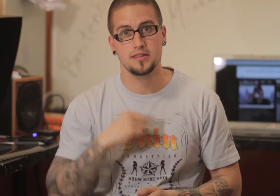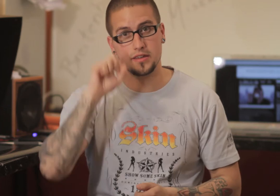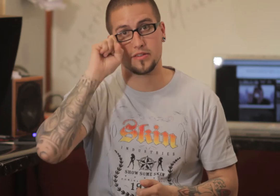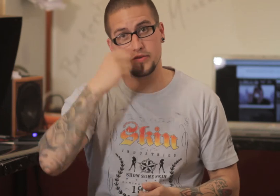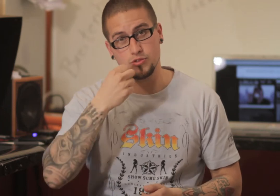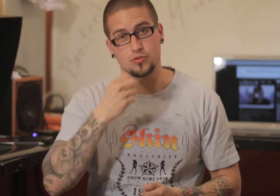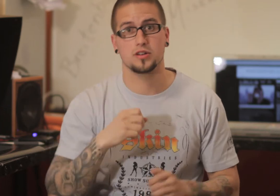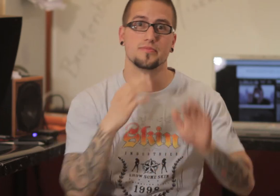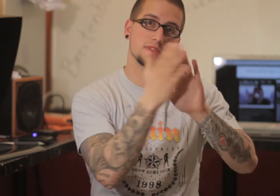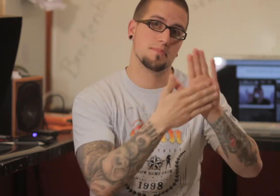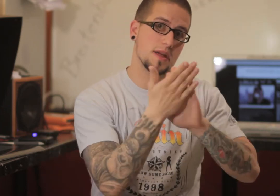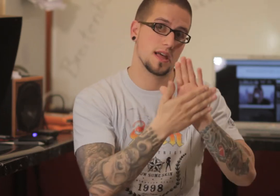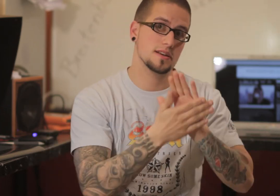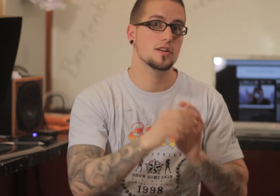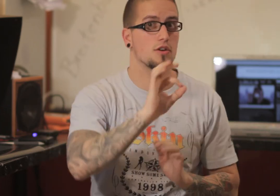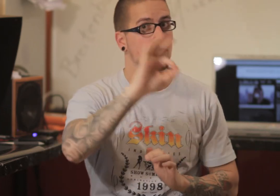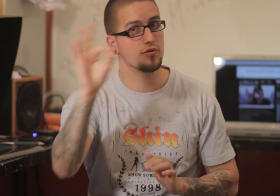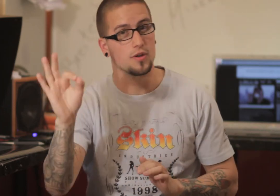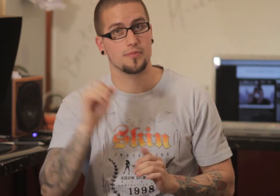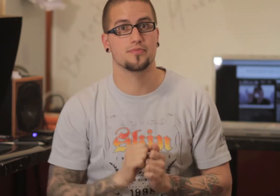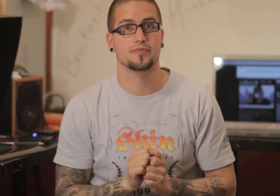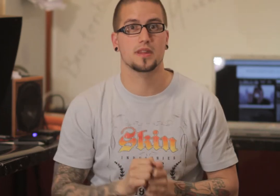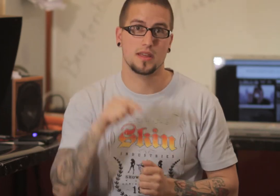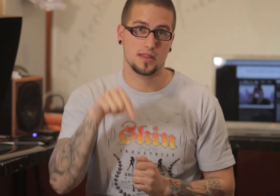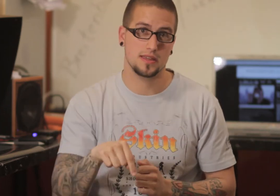I'll try to sign for you.